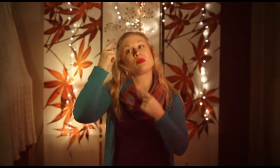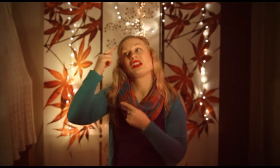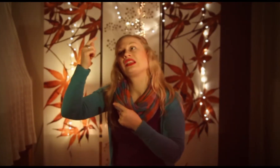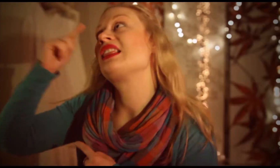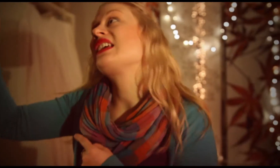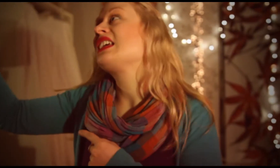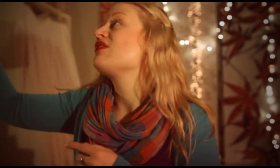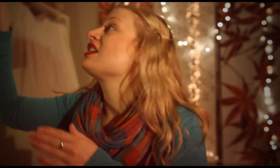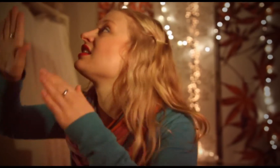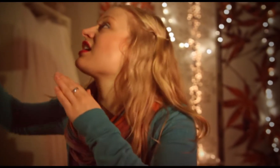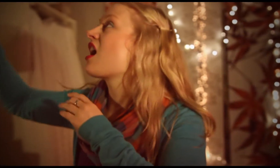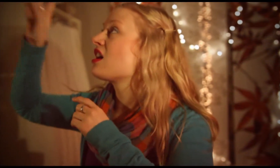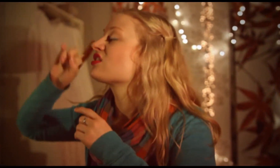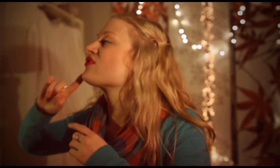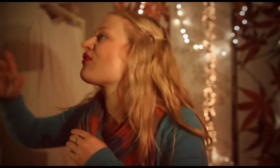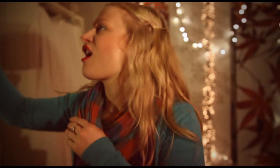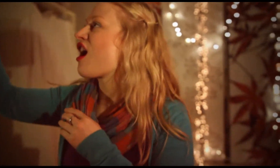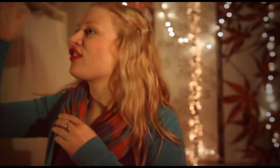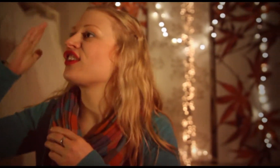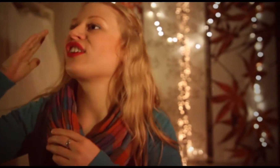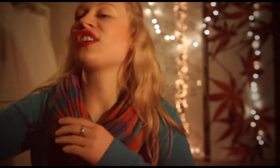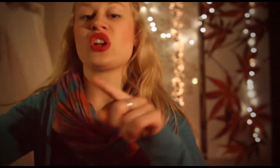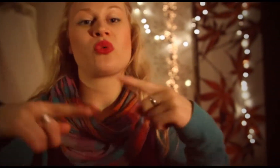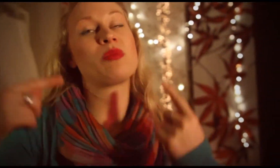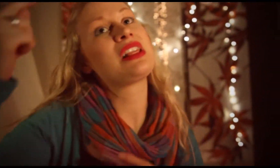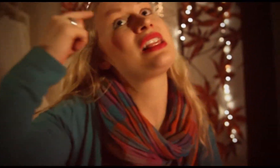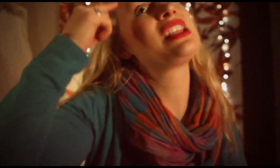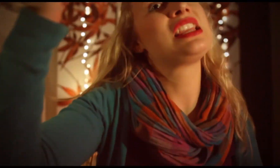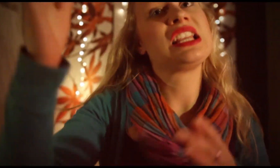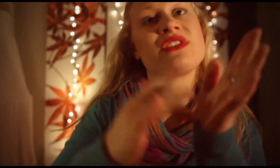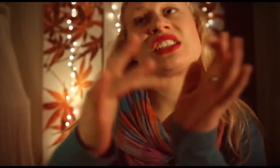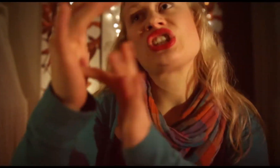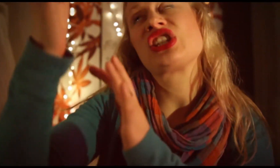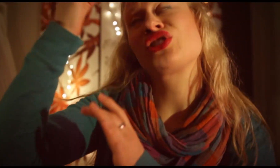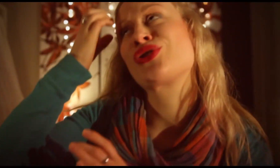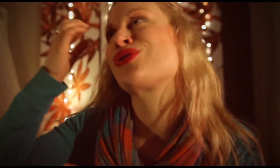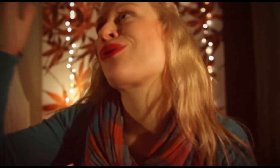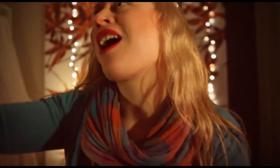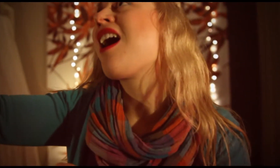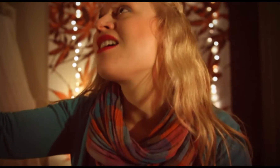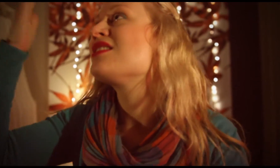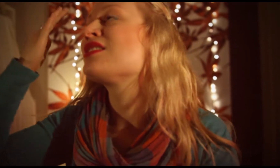We believe in God the Father, we believe in Jesus Christ,